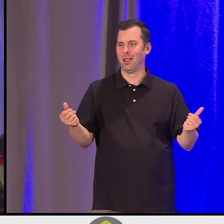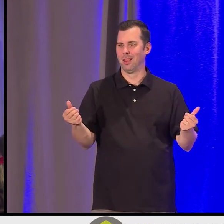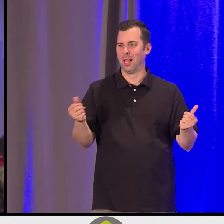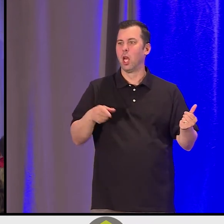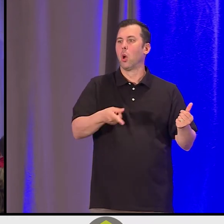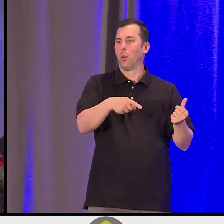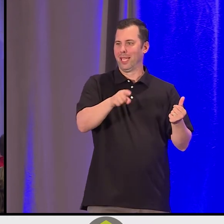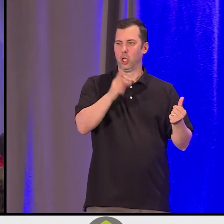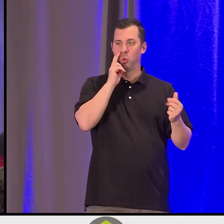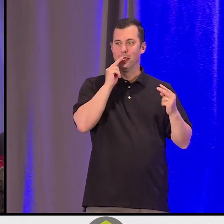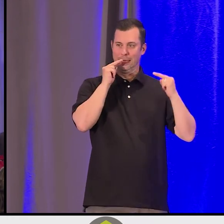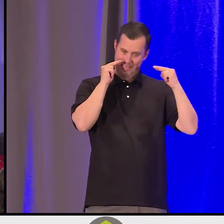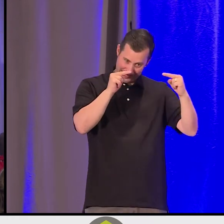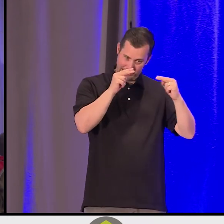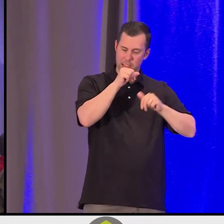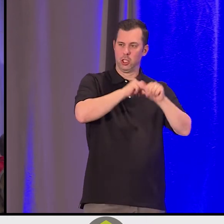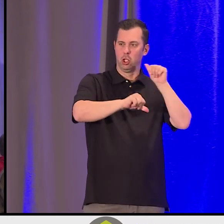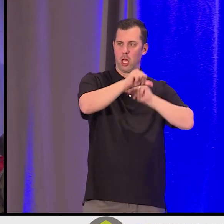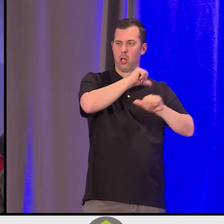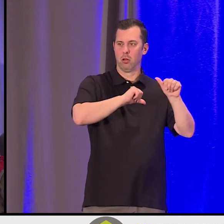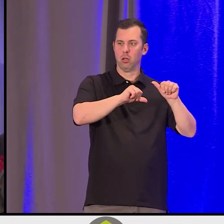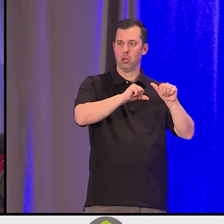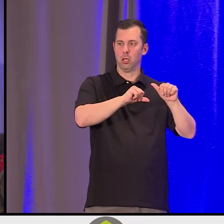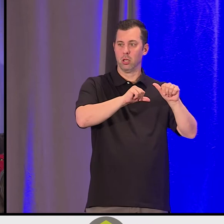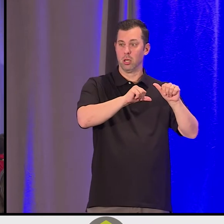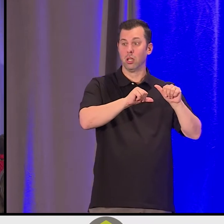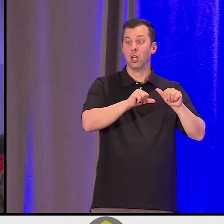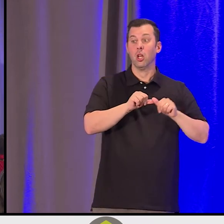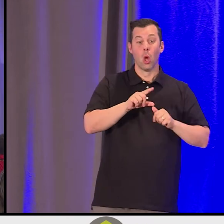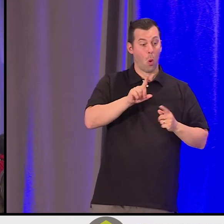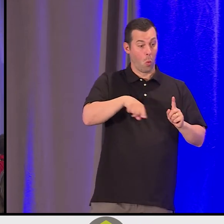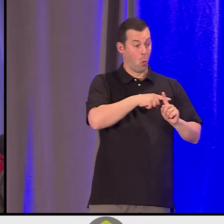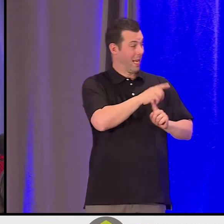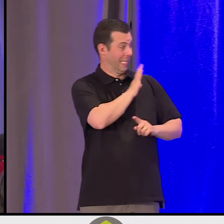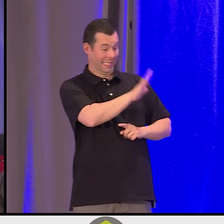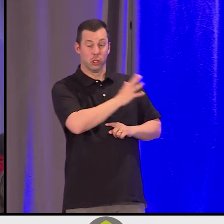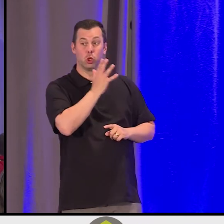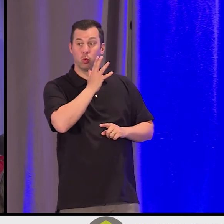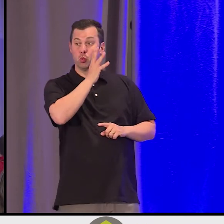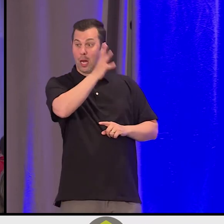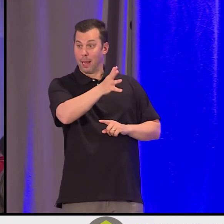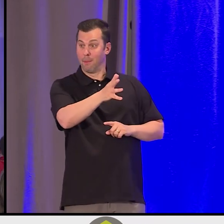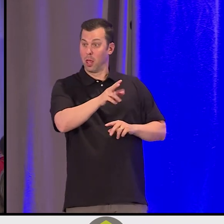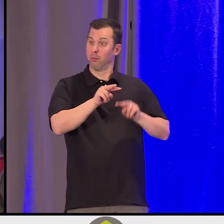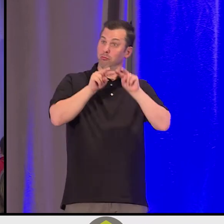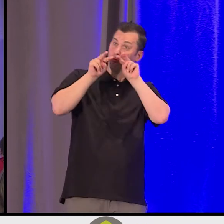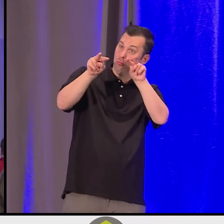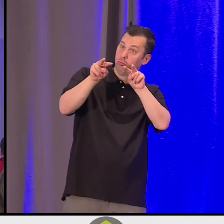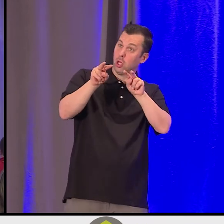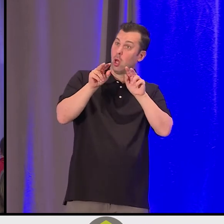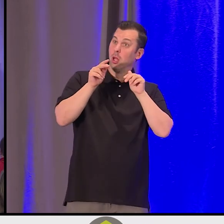And when Shawn's grandmother said, "Oh, they're just beginning to see us," I think for each one of us, it doesn't matter our context, it doesn't matter